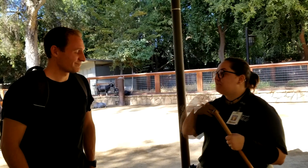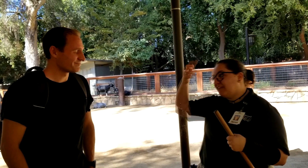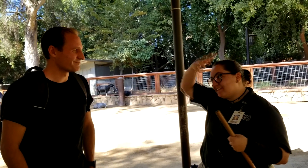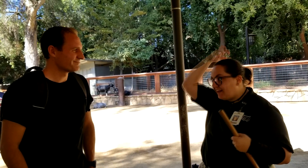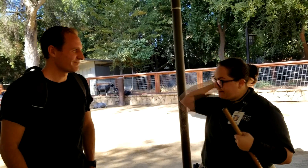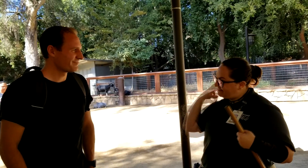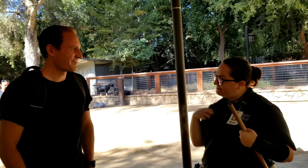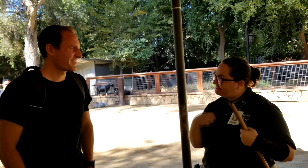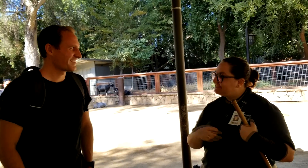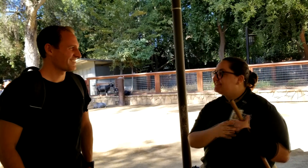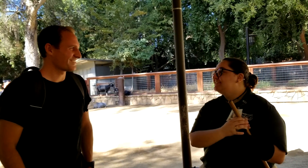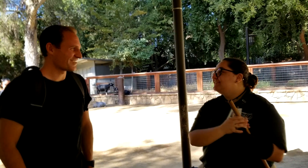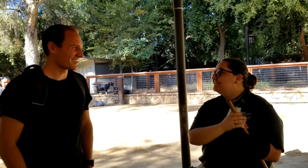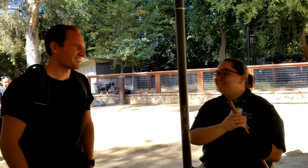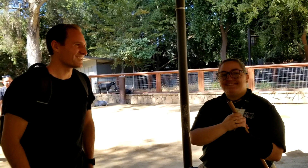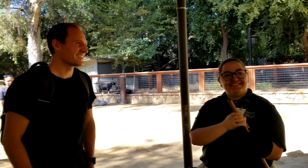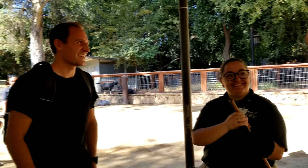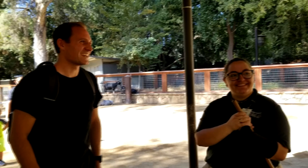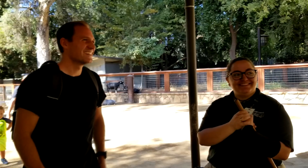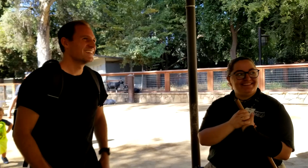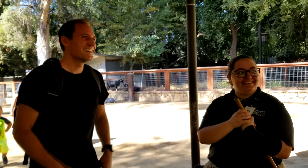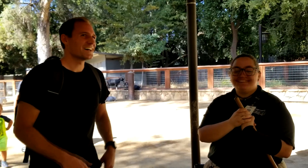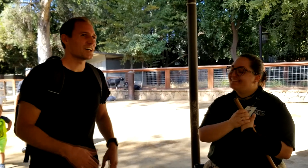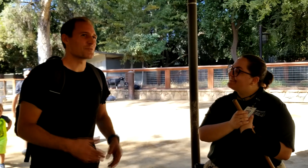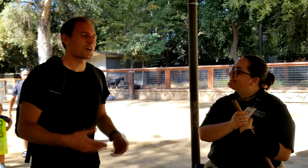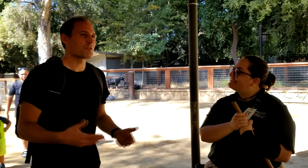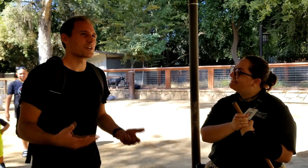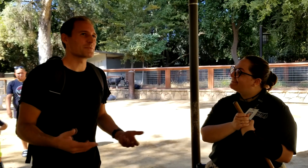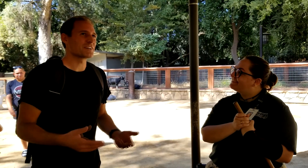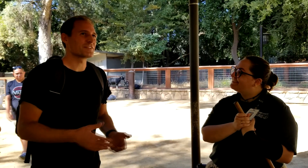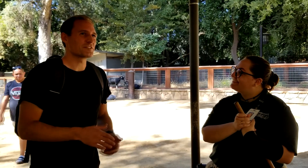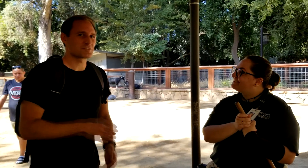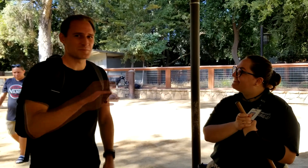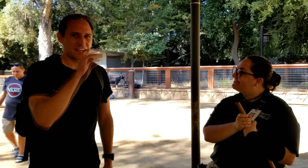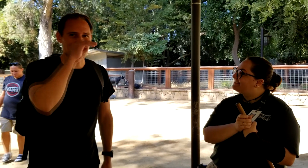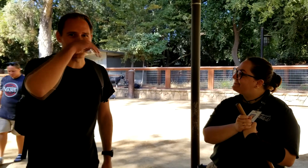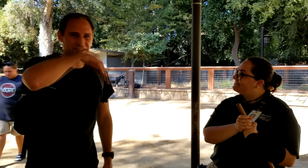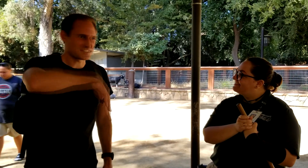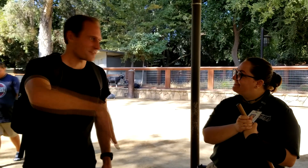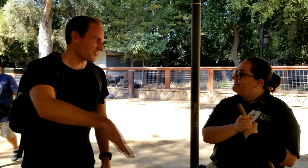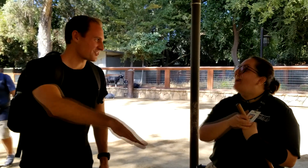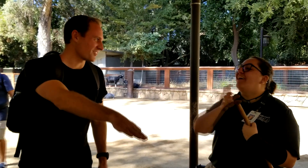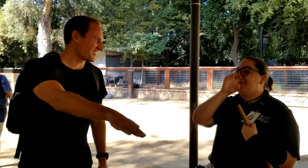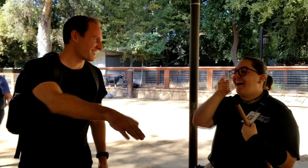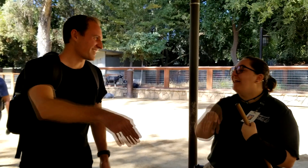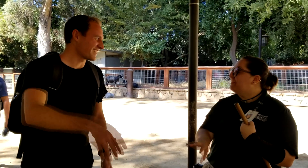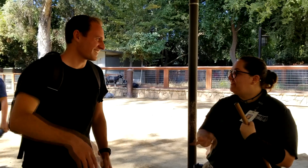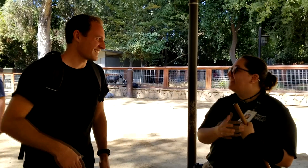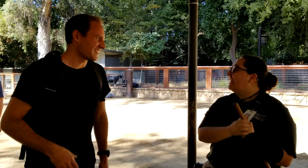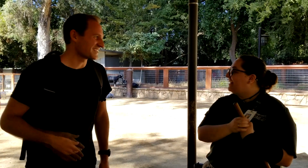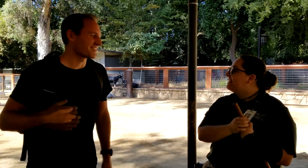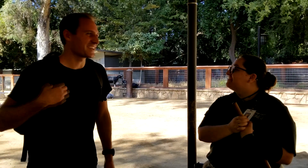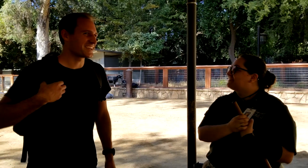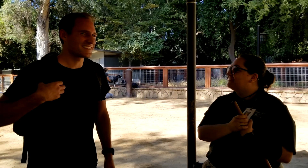And also I like lion. Very cool, yeah. Probably one of my favorites would be elephant, for the trunk of the elephant. Yeah, that one’s cool!